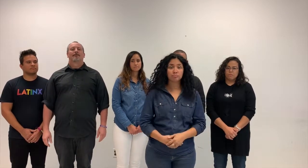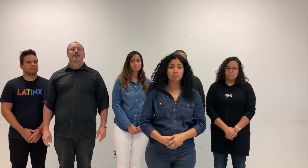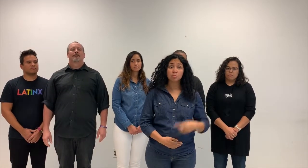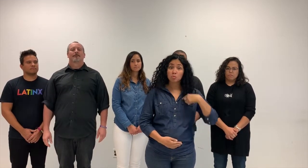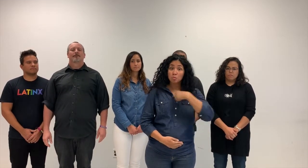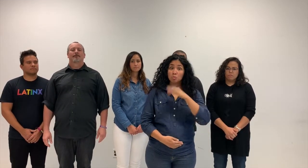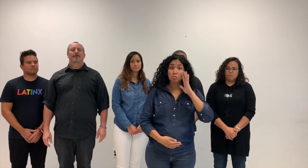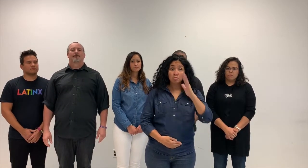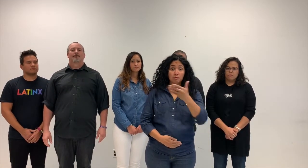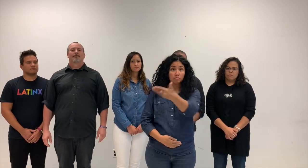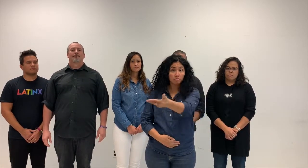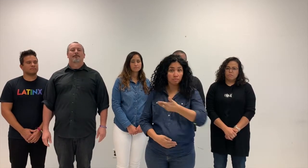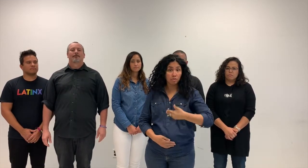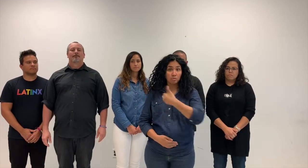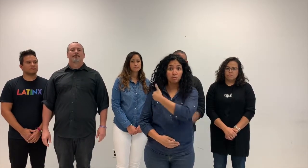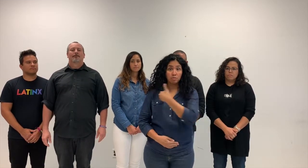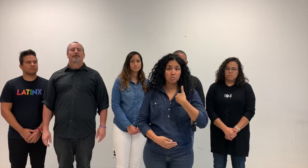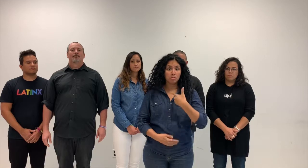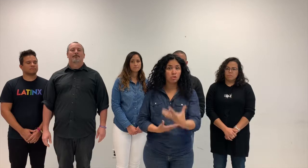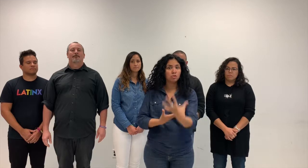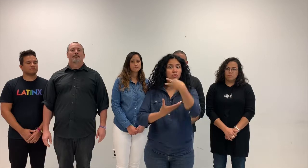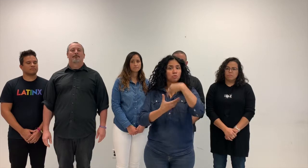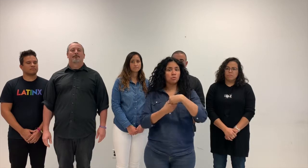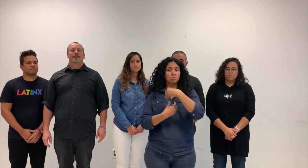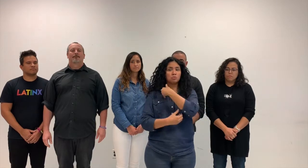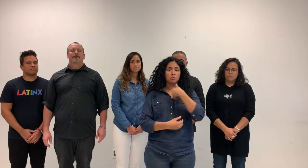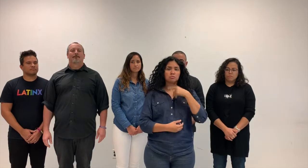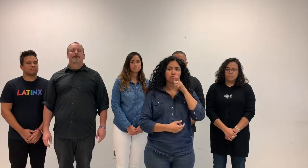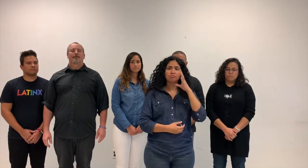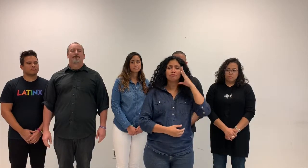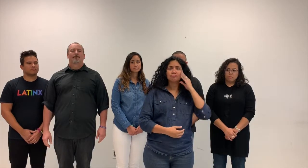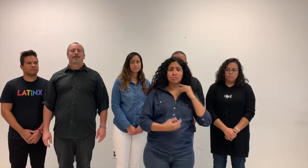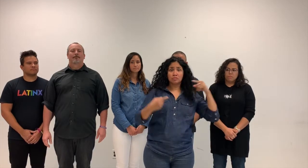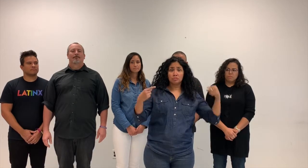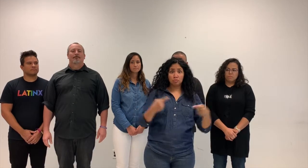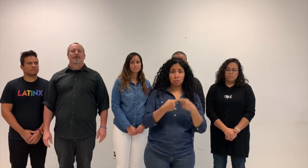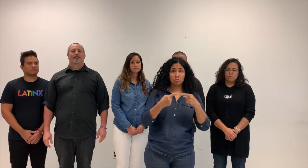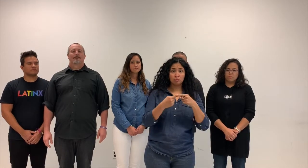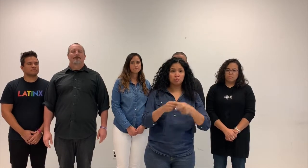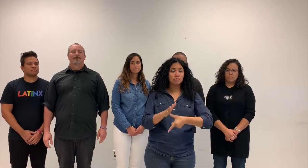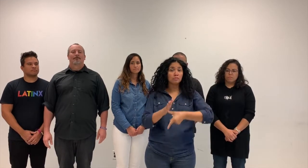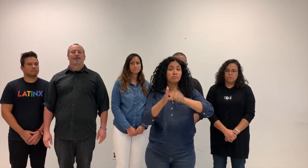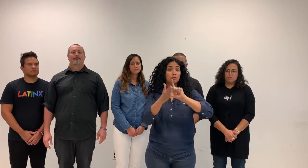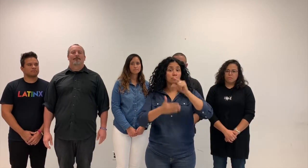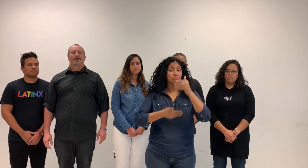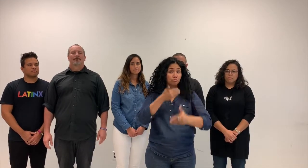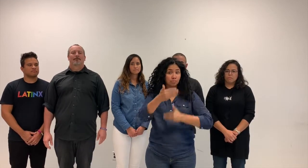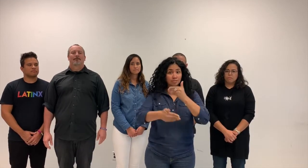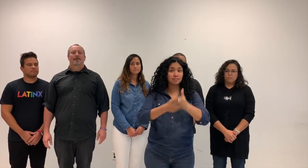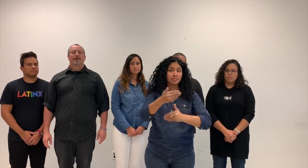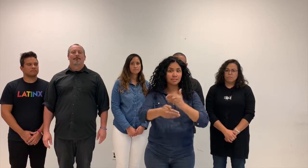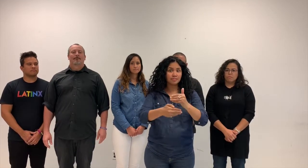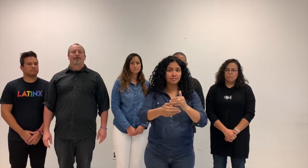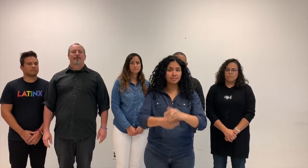We will invite members (including members who experienced harm) to review the protocol.